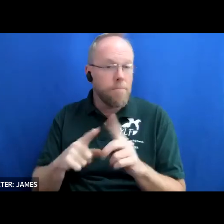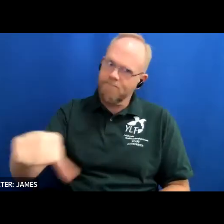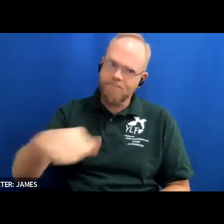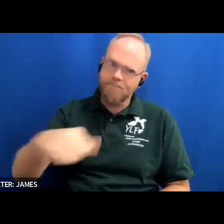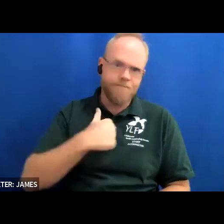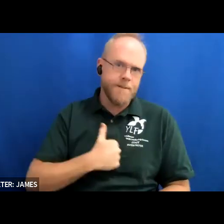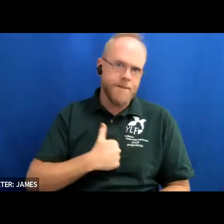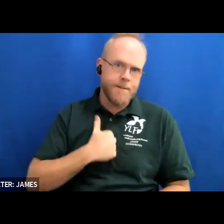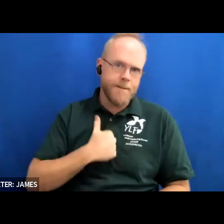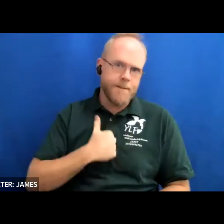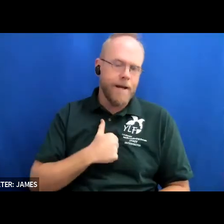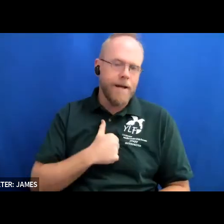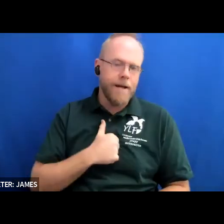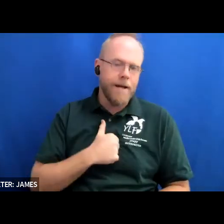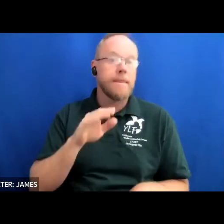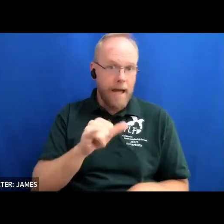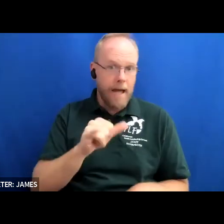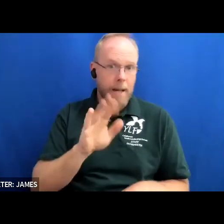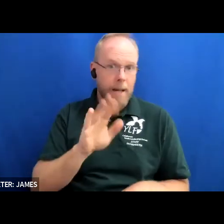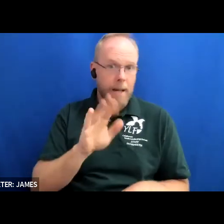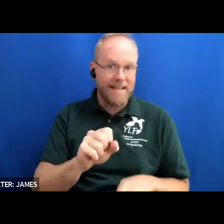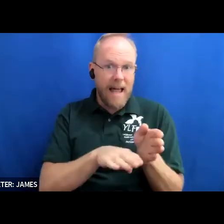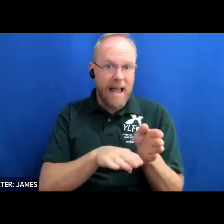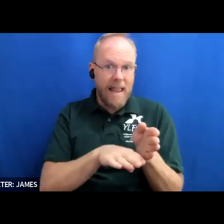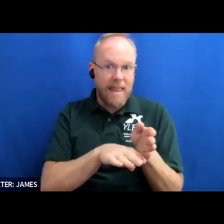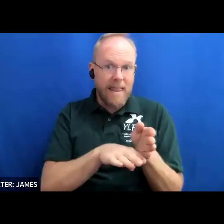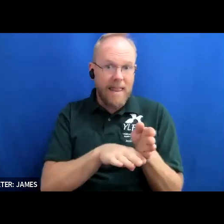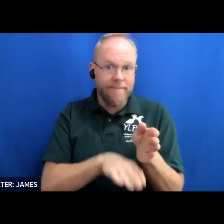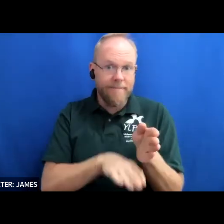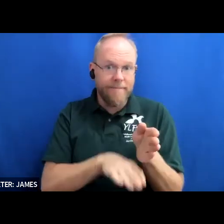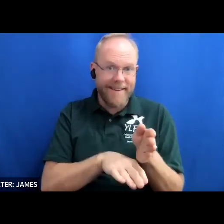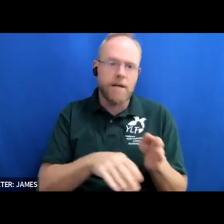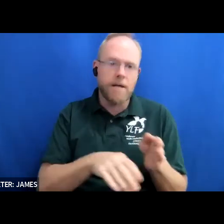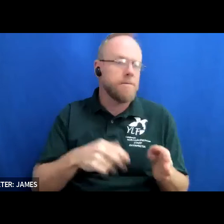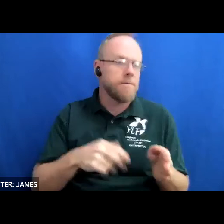and was only there for show but not to use to make it look like they were complying with the